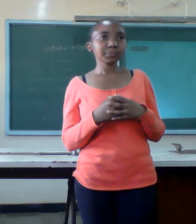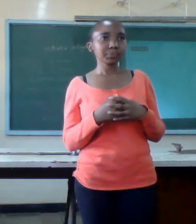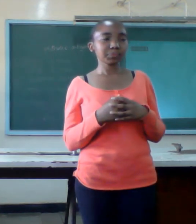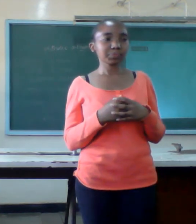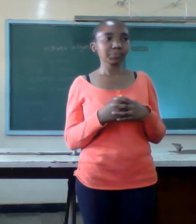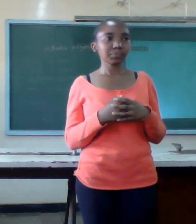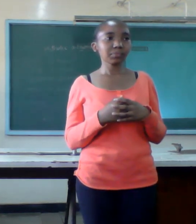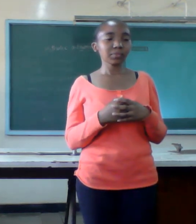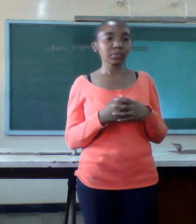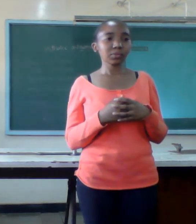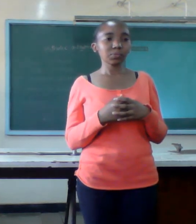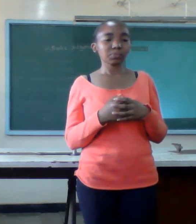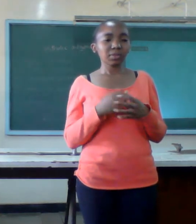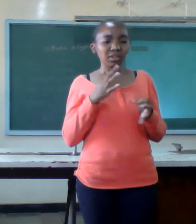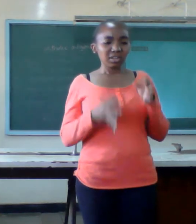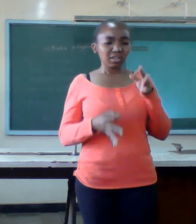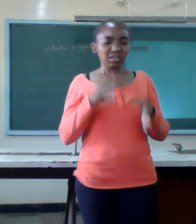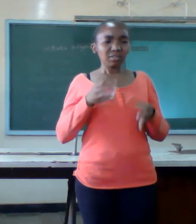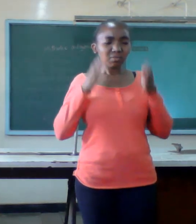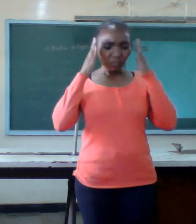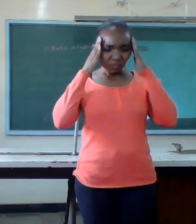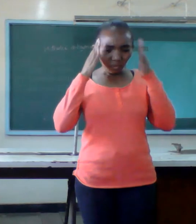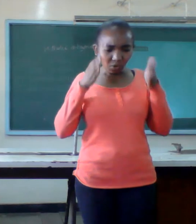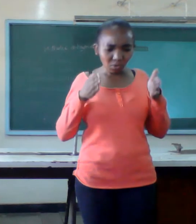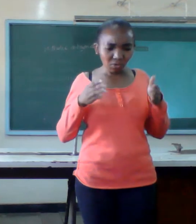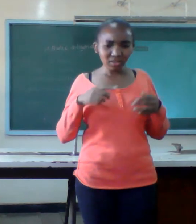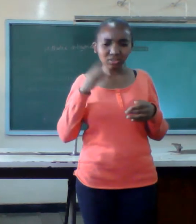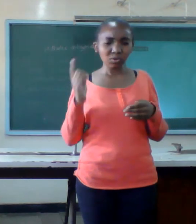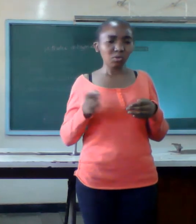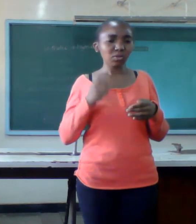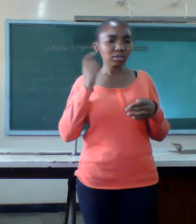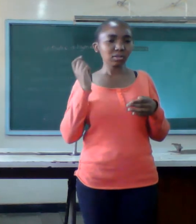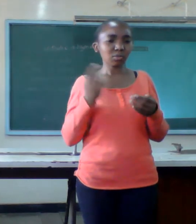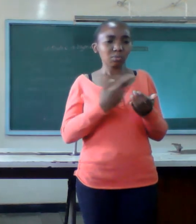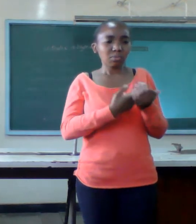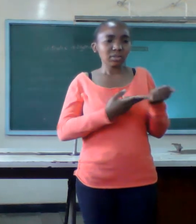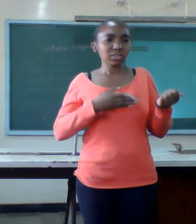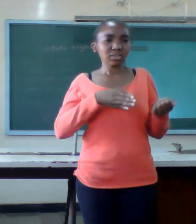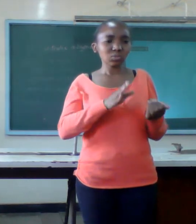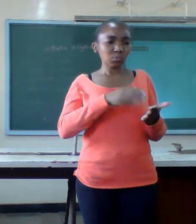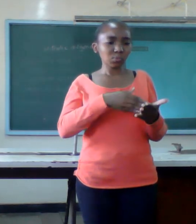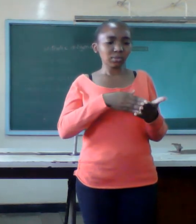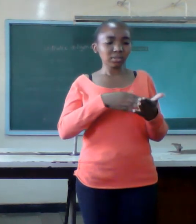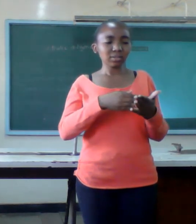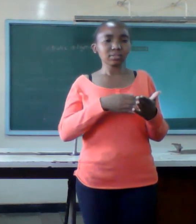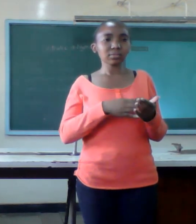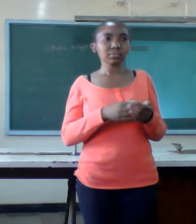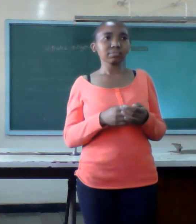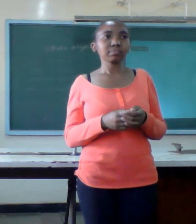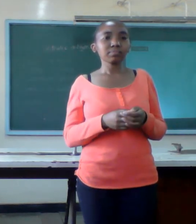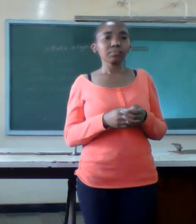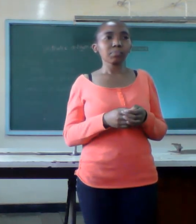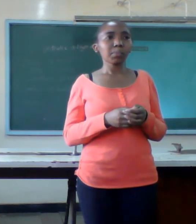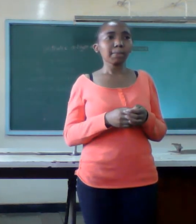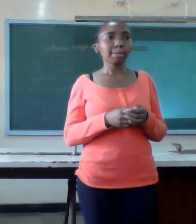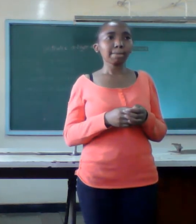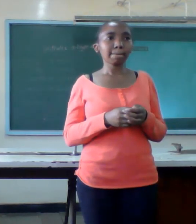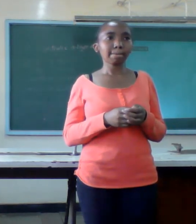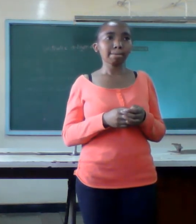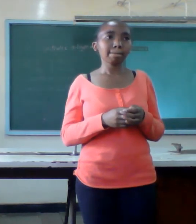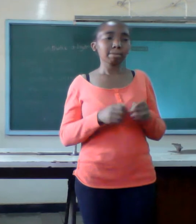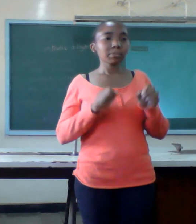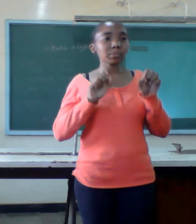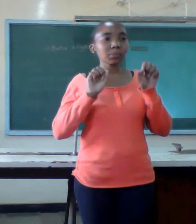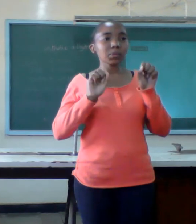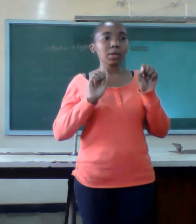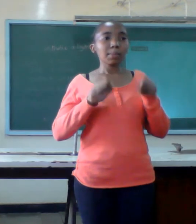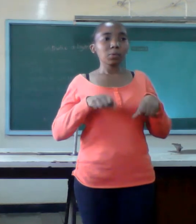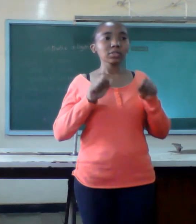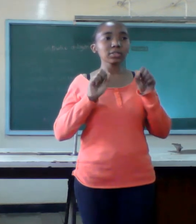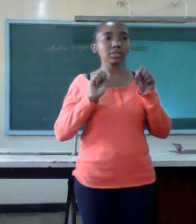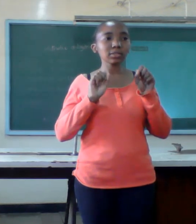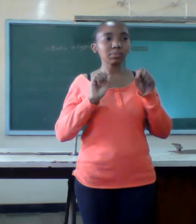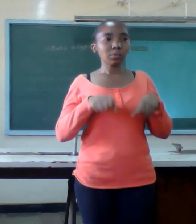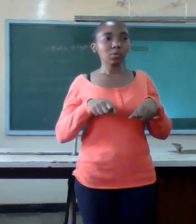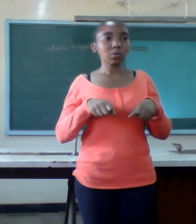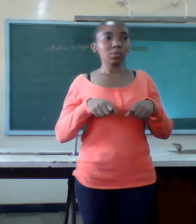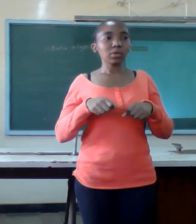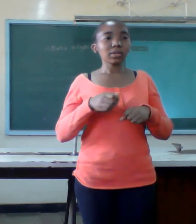so if you focus on your spouse's weakness you can't get the best out of his strength